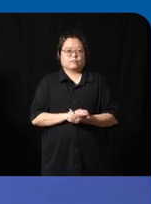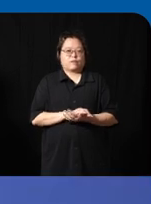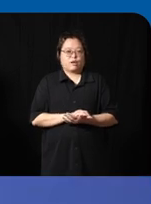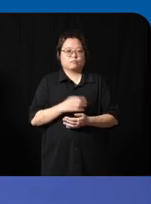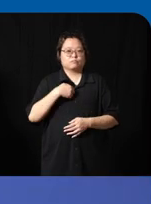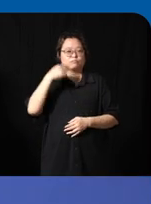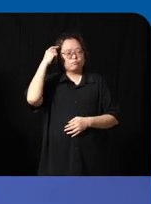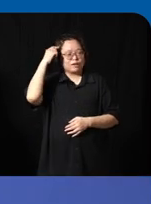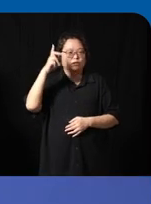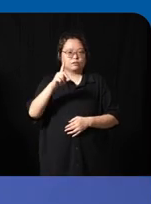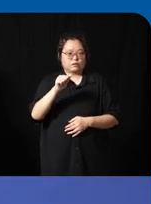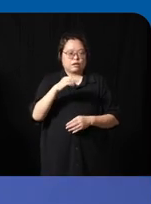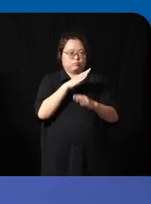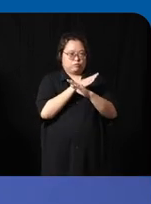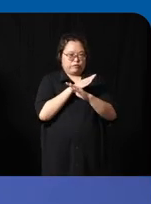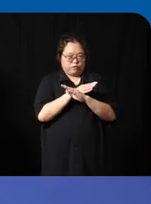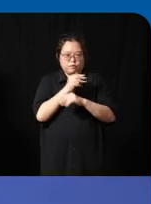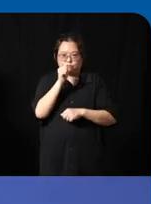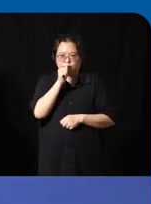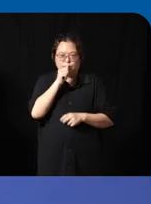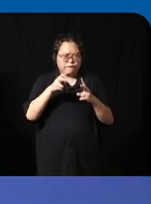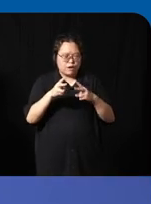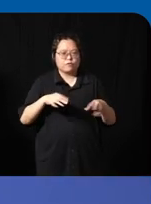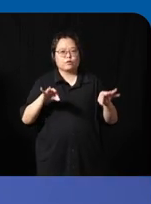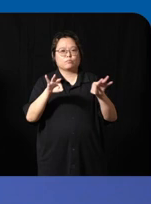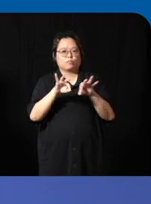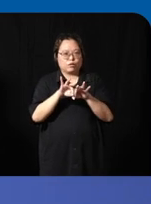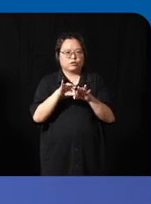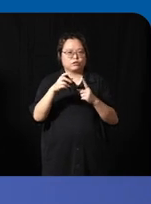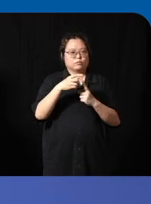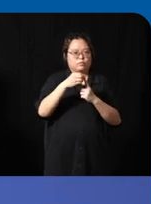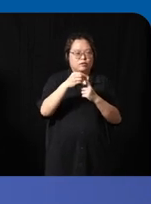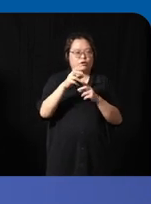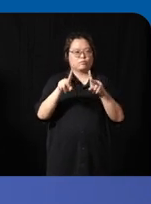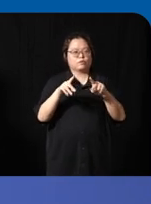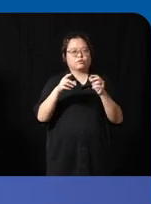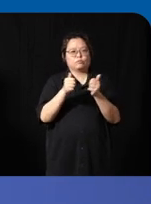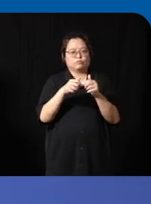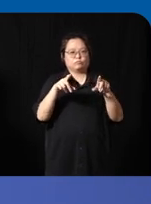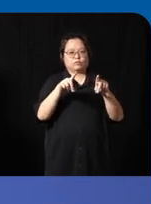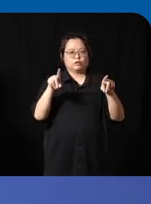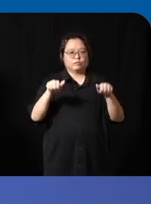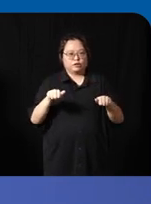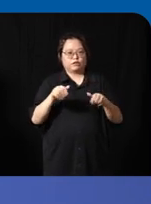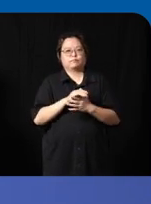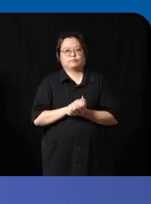think data protection and privacy is very crucial especially regarding person with disability so uh